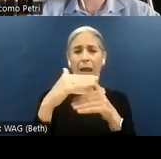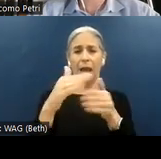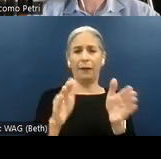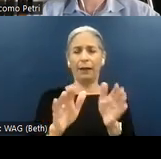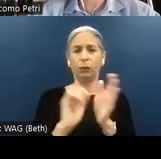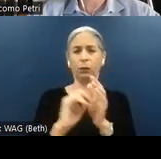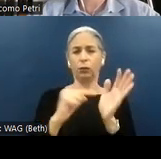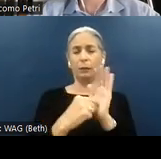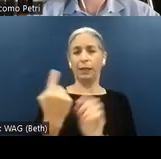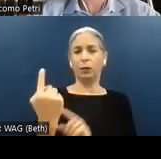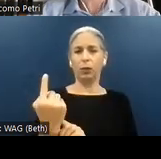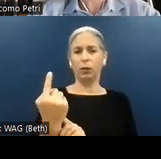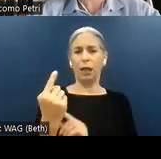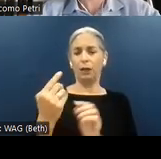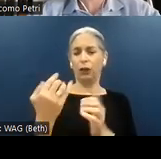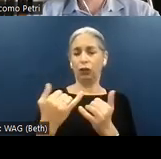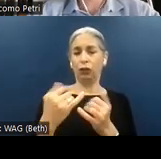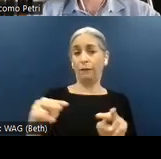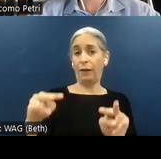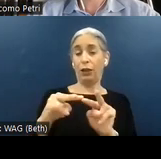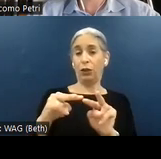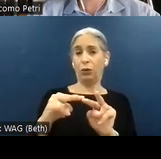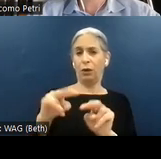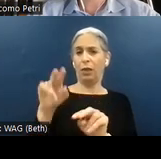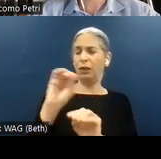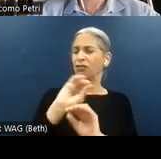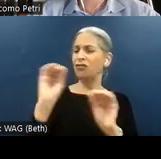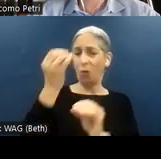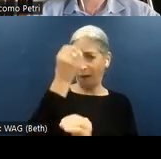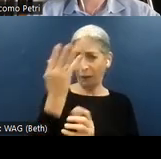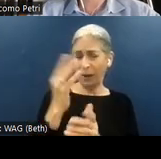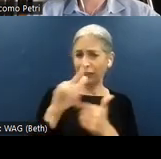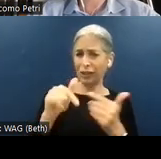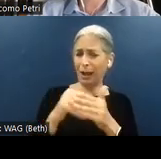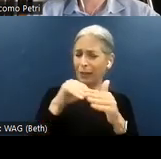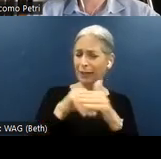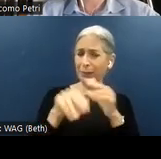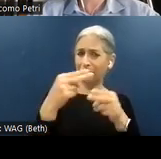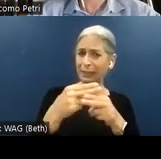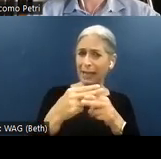the current value. There is no information about the accessible name of the element.